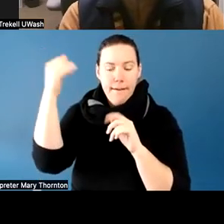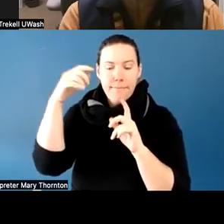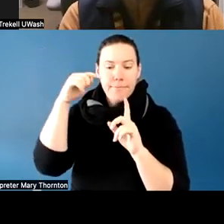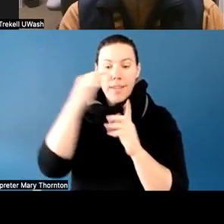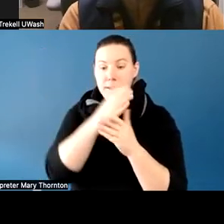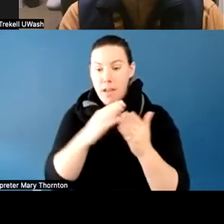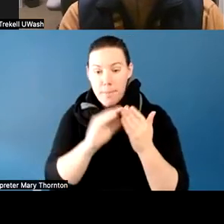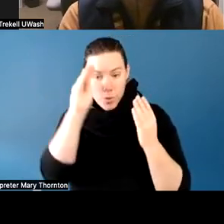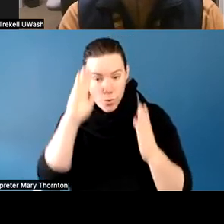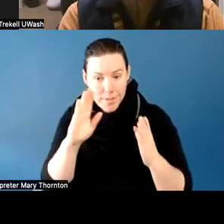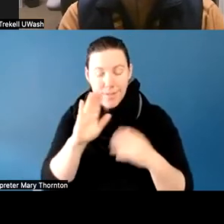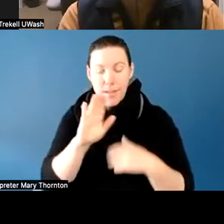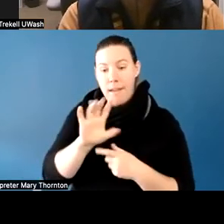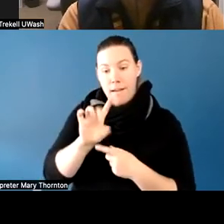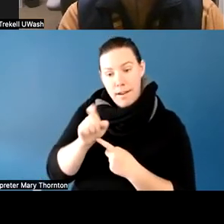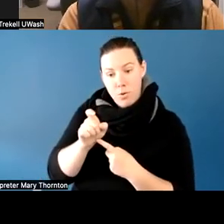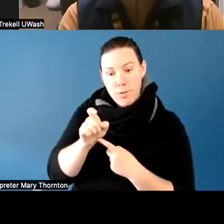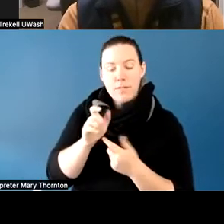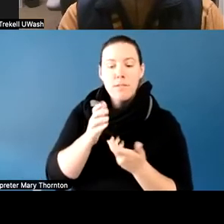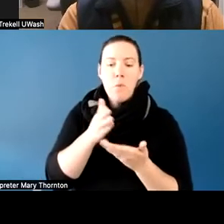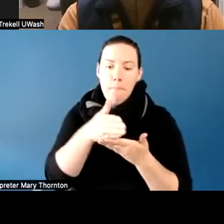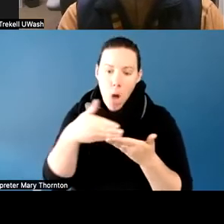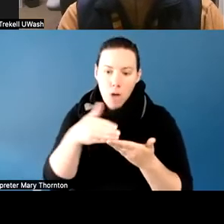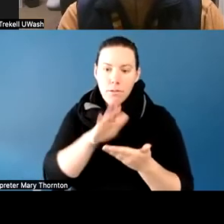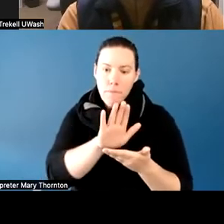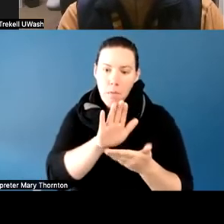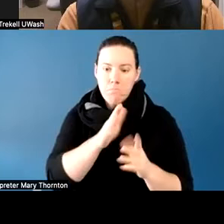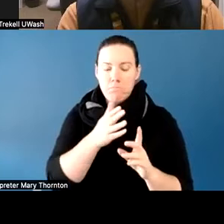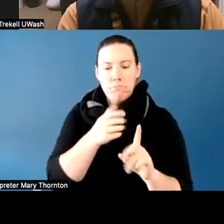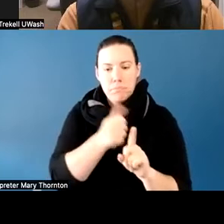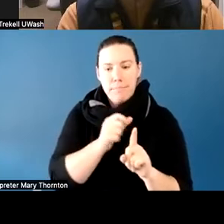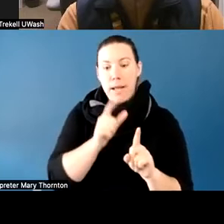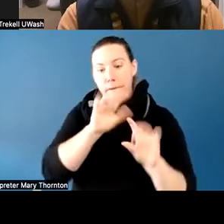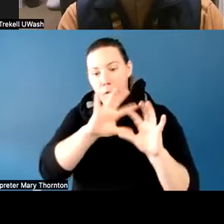is part of who they are, not who they are. So that's a really important piece,